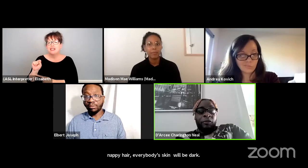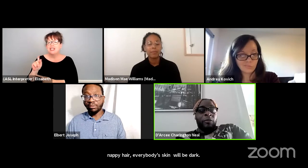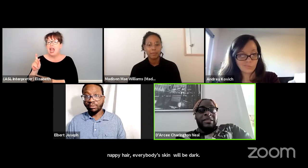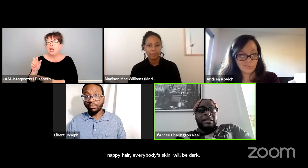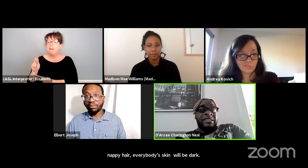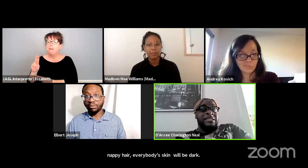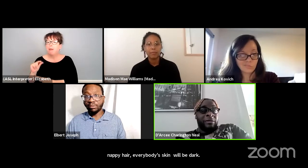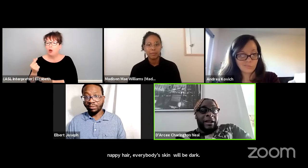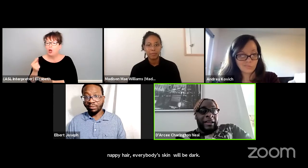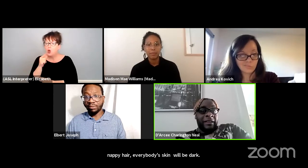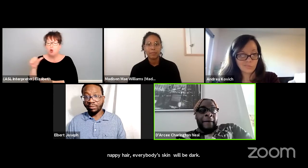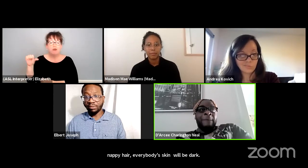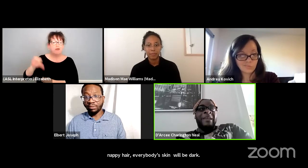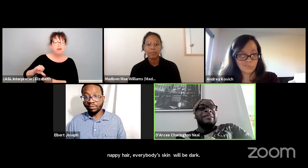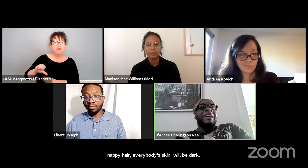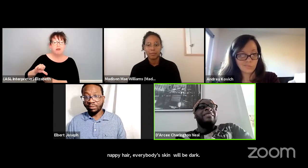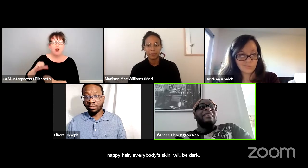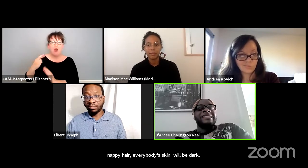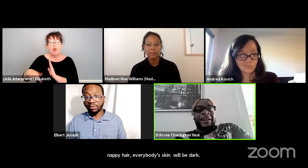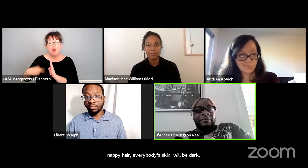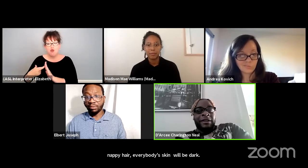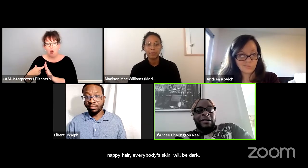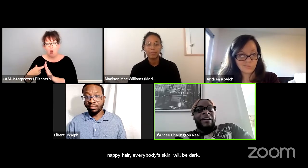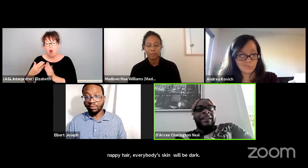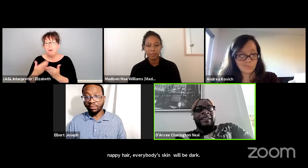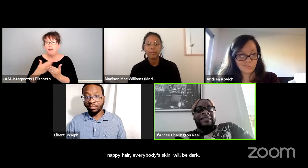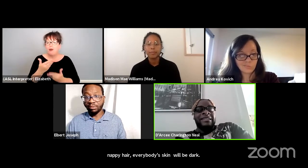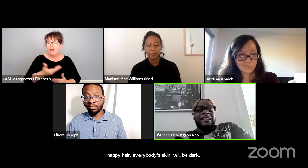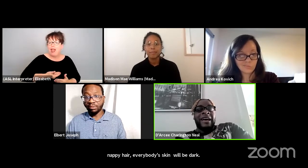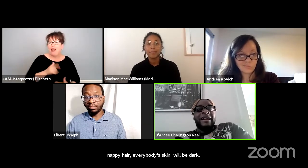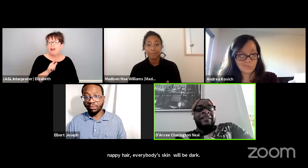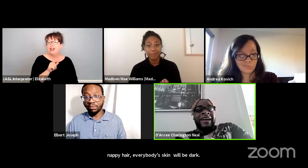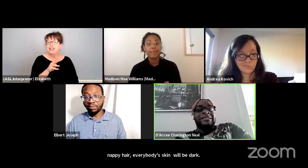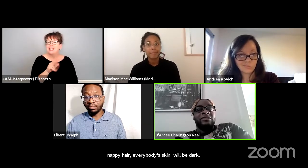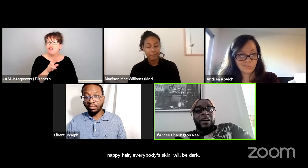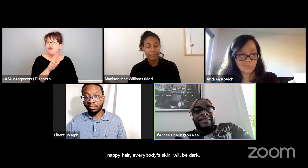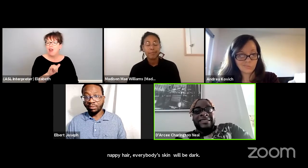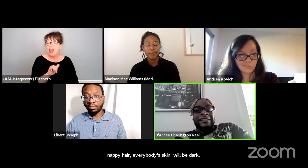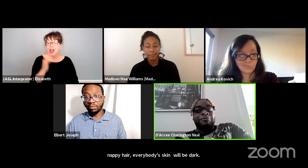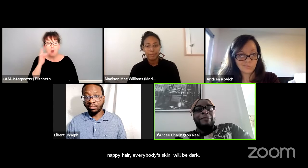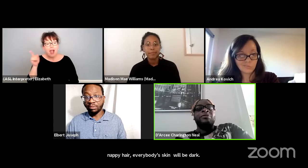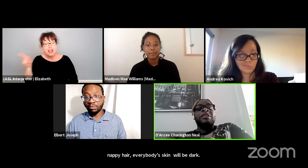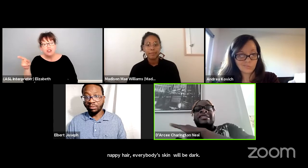before it went to Letitia Wright. Because Amandla Stenberg recognized that an entire cast of dark skinned people